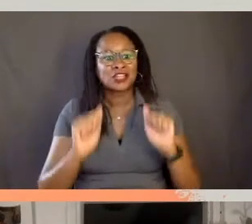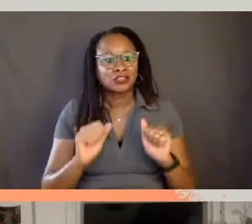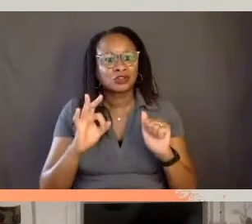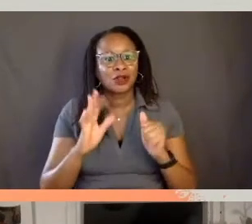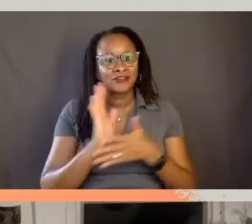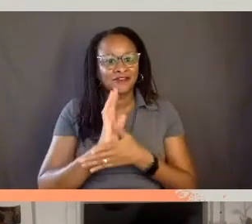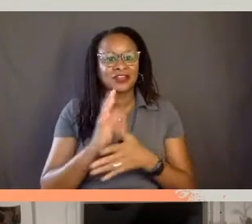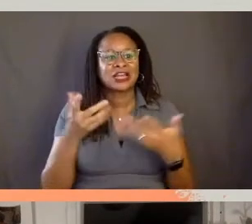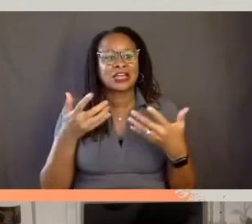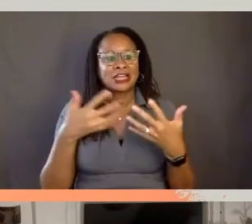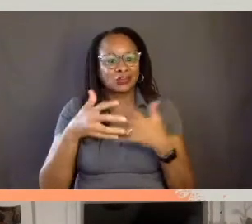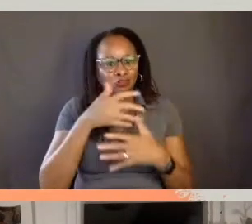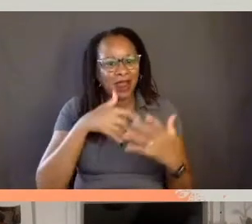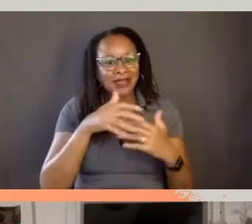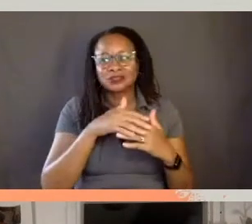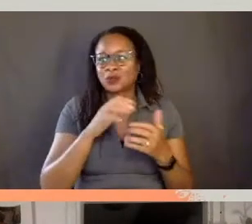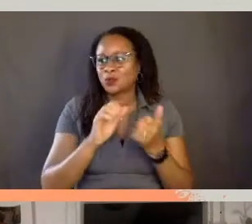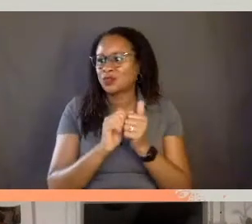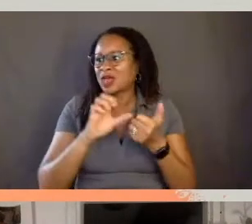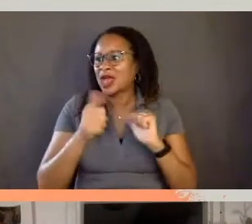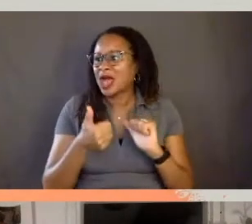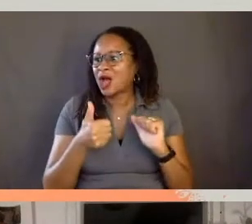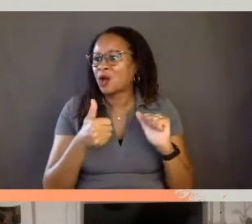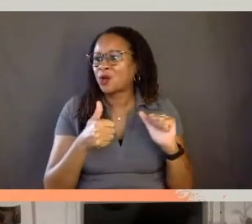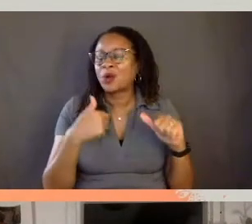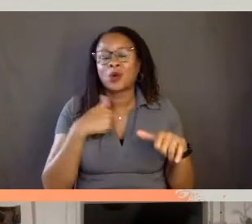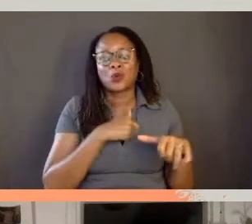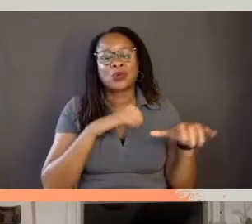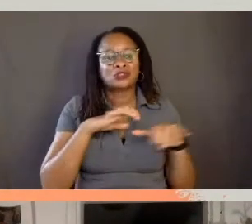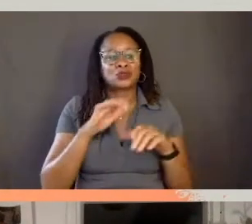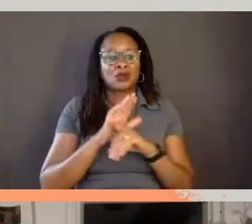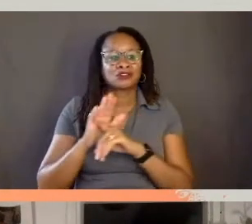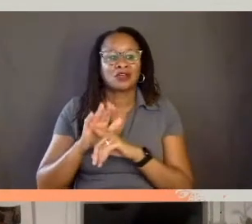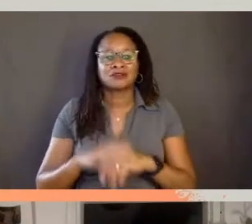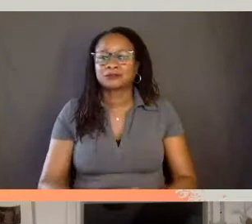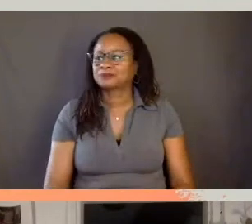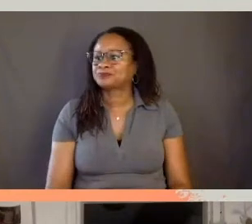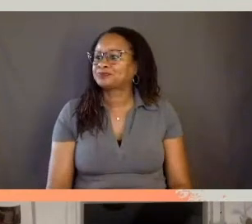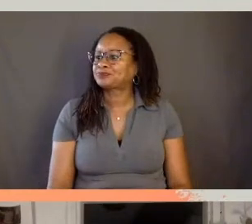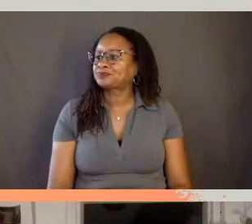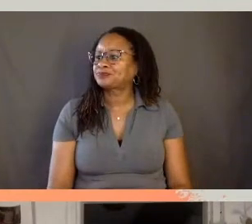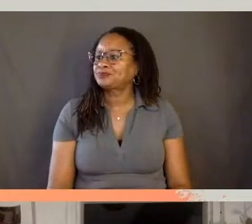that we deal with interviews themselves. I think-- Go ahead, go ahead. - Go ahead.